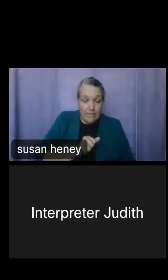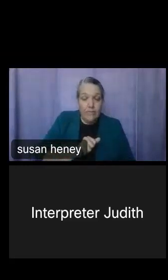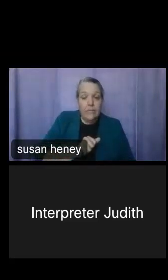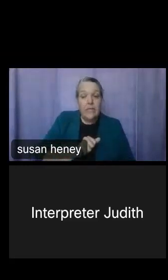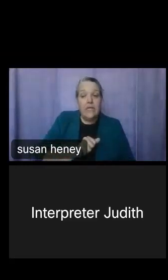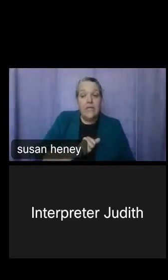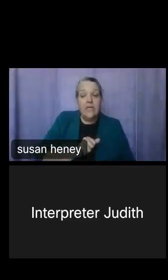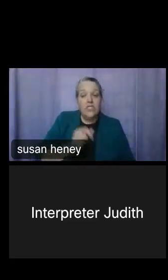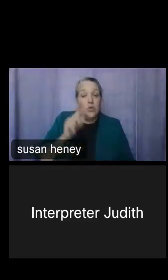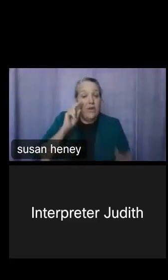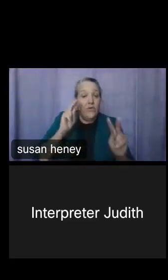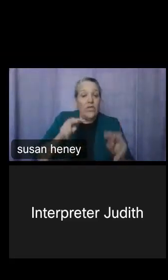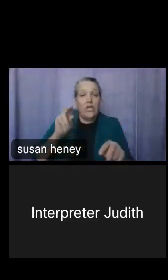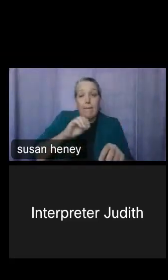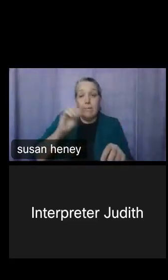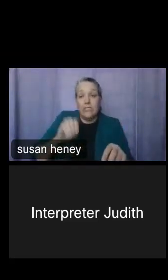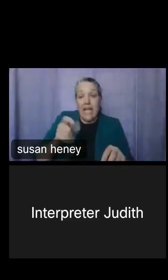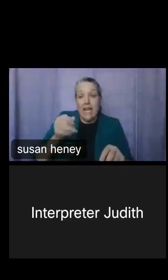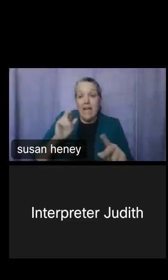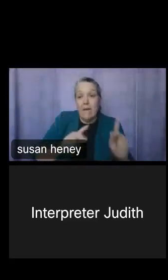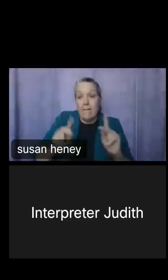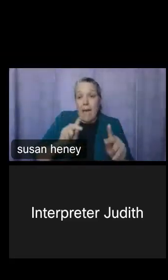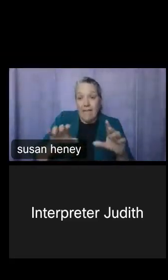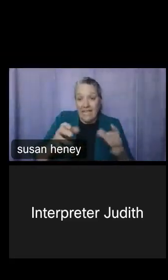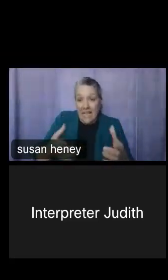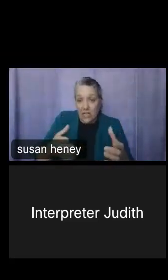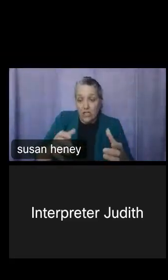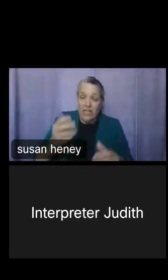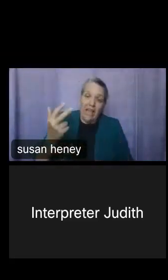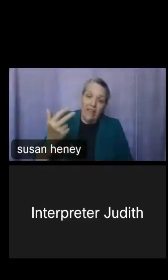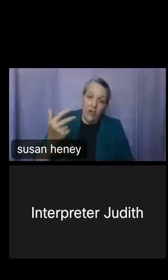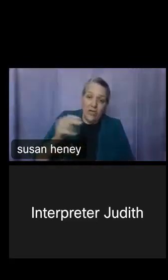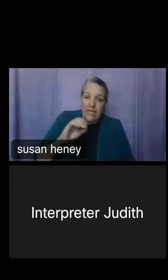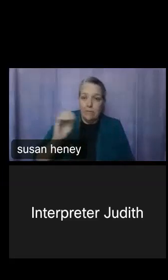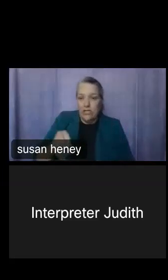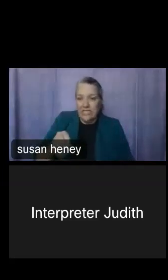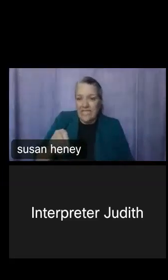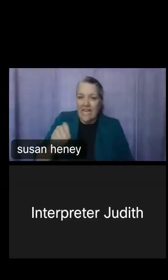of the population, right, we think, you know, 13% of the population is disabled, but we